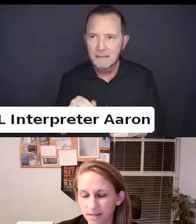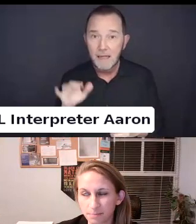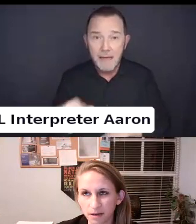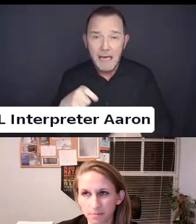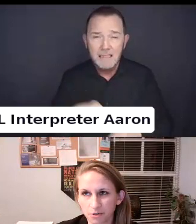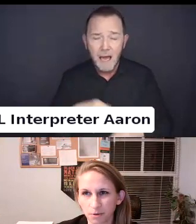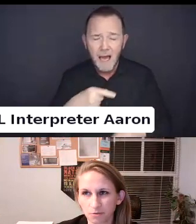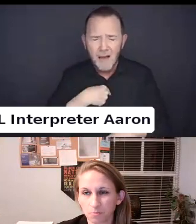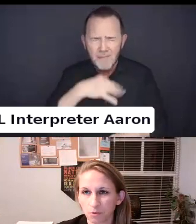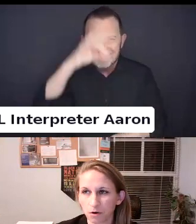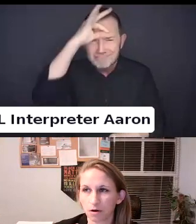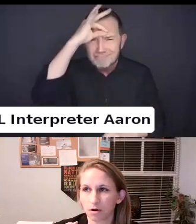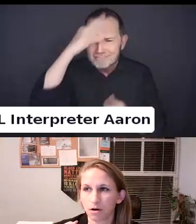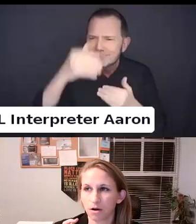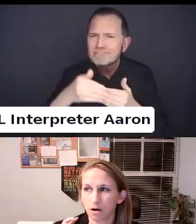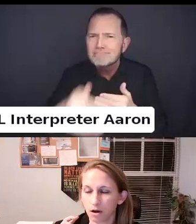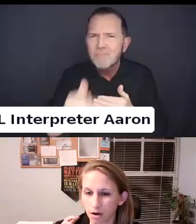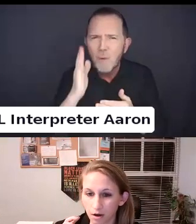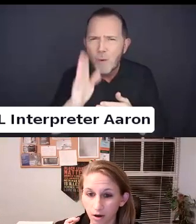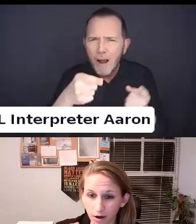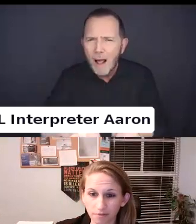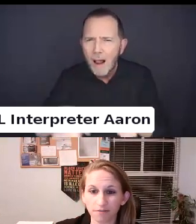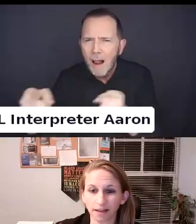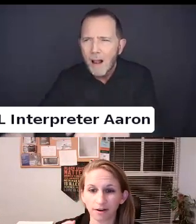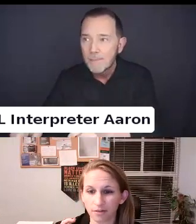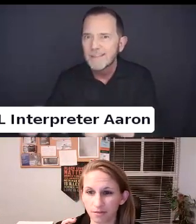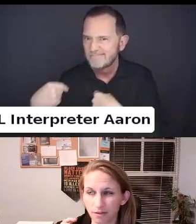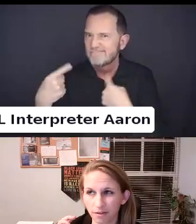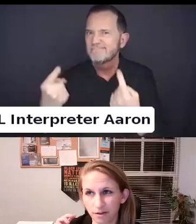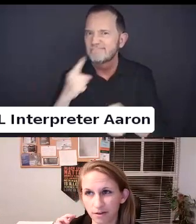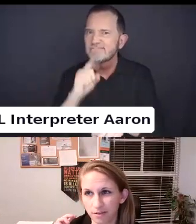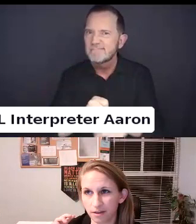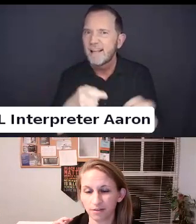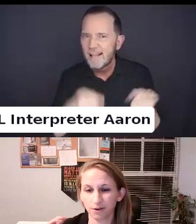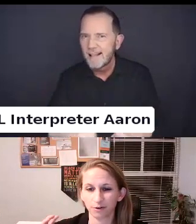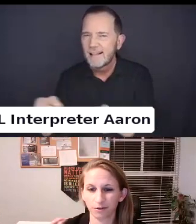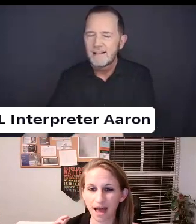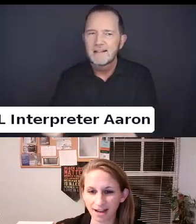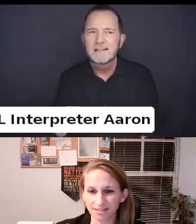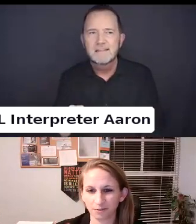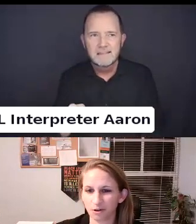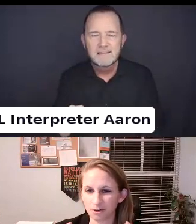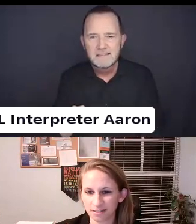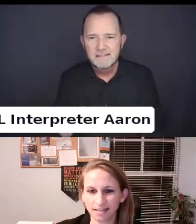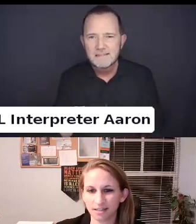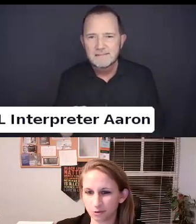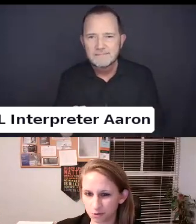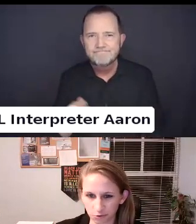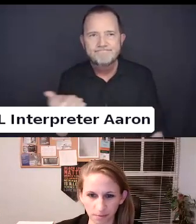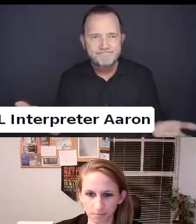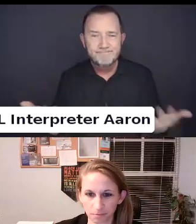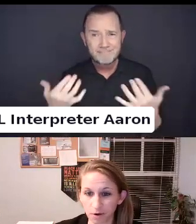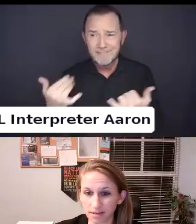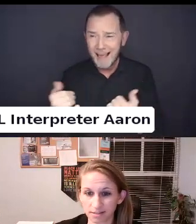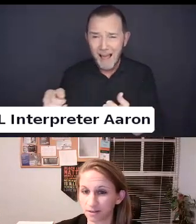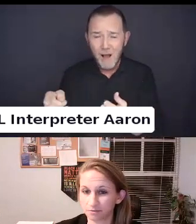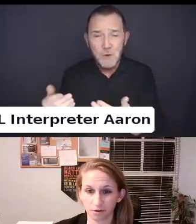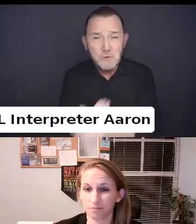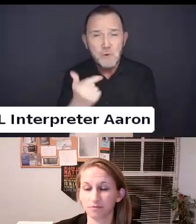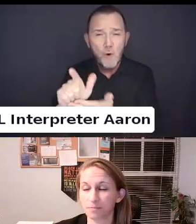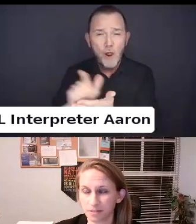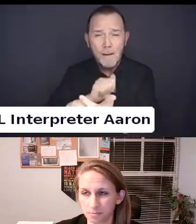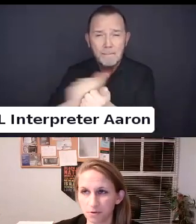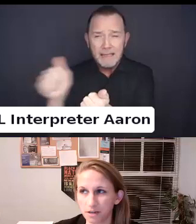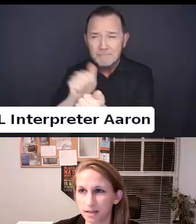And it has become so much more there are active laws seeking to strip rights from this community